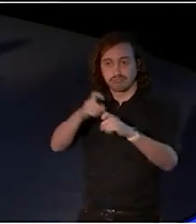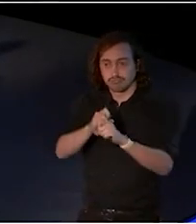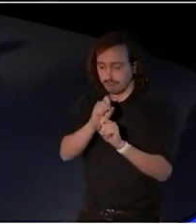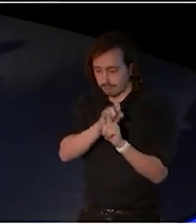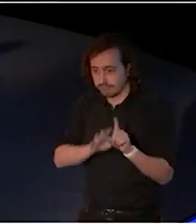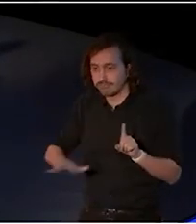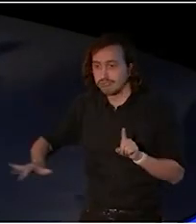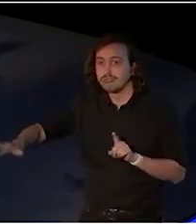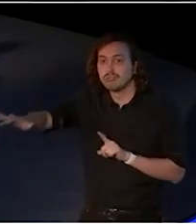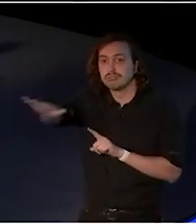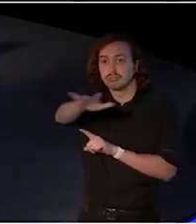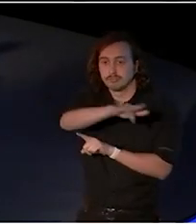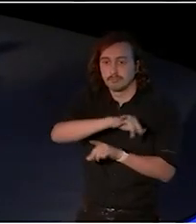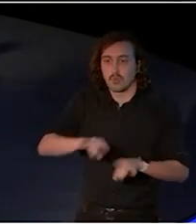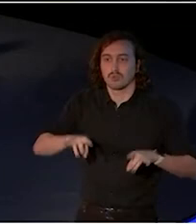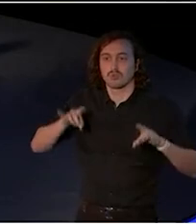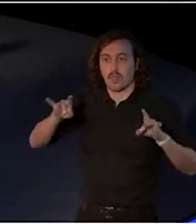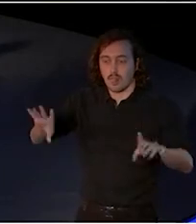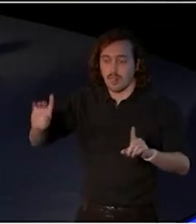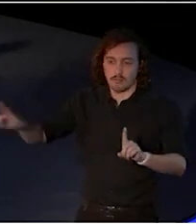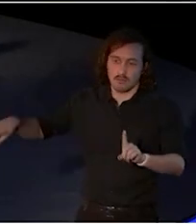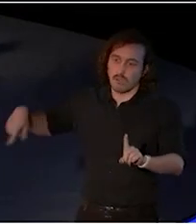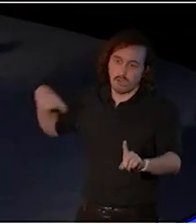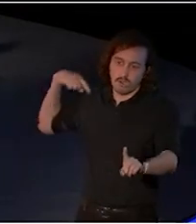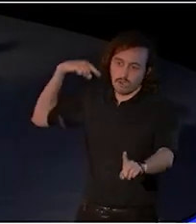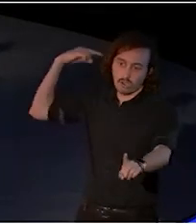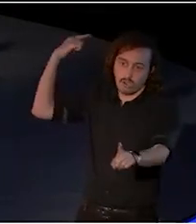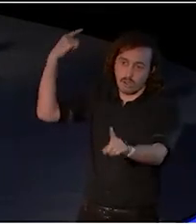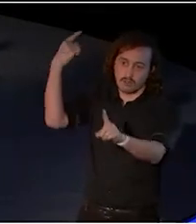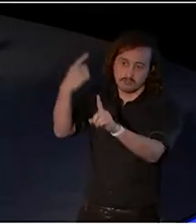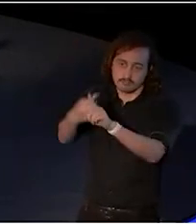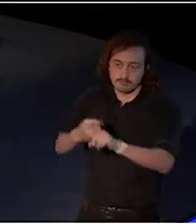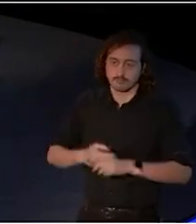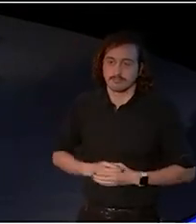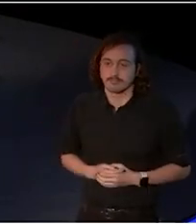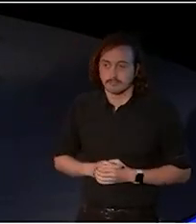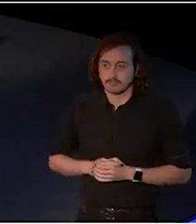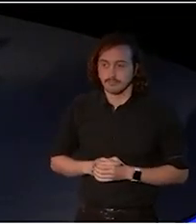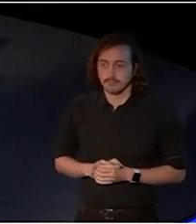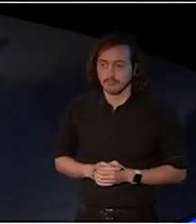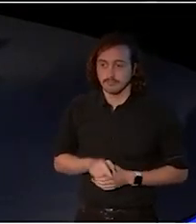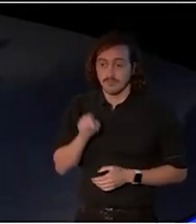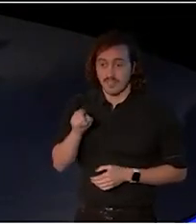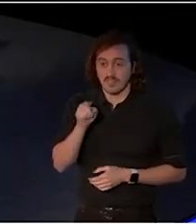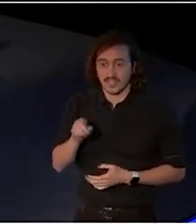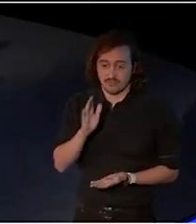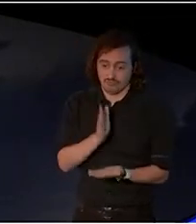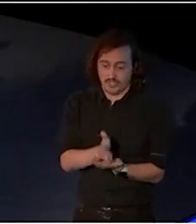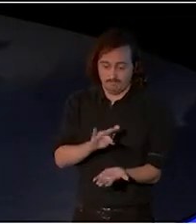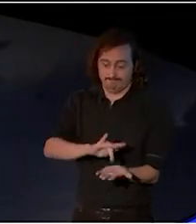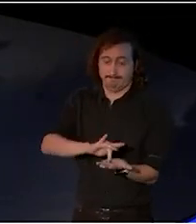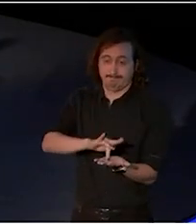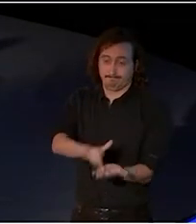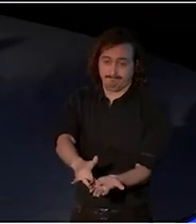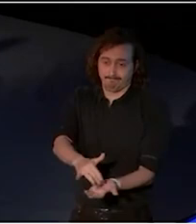time immemorial and are the beating heart of First Nations culture.